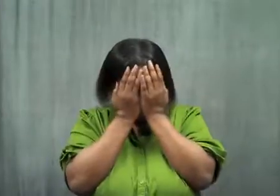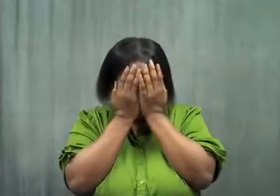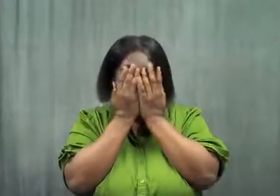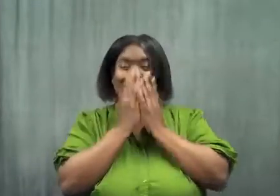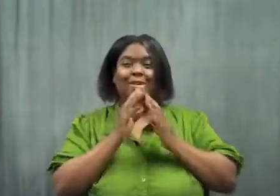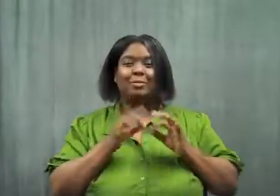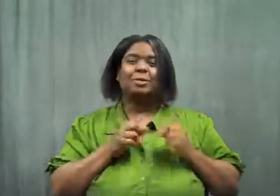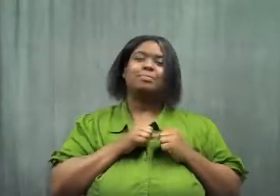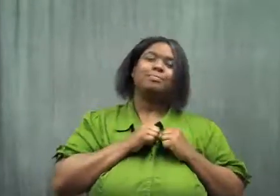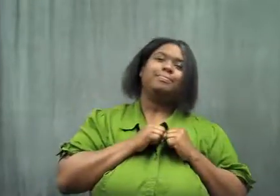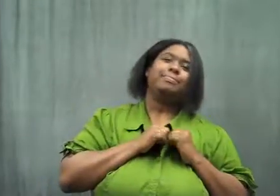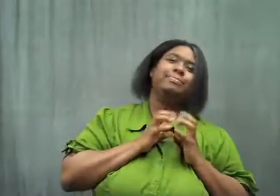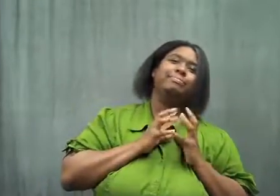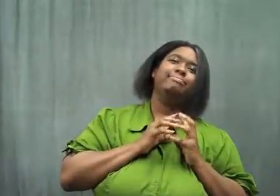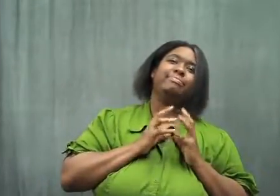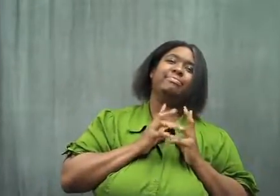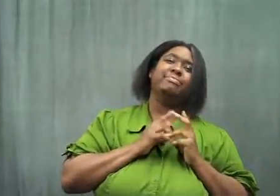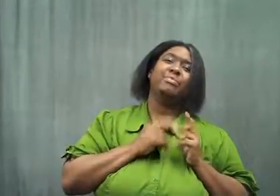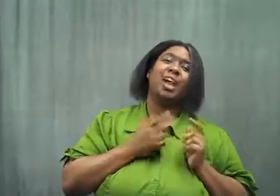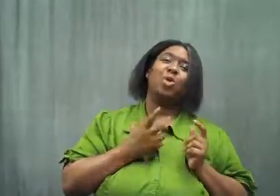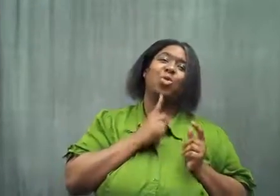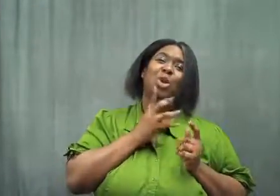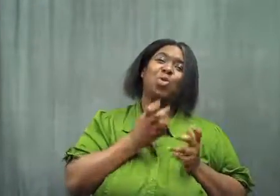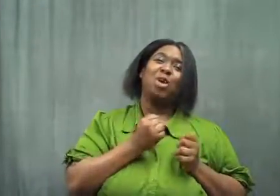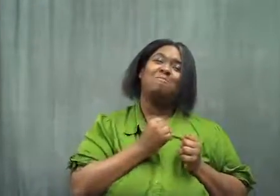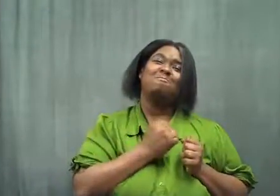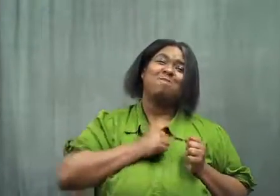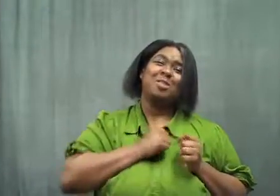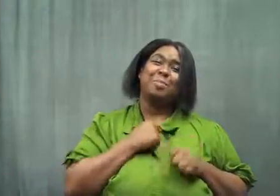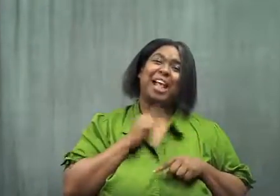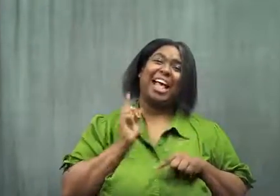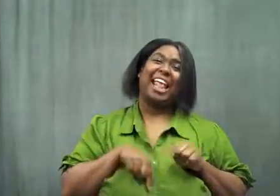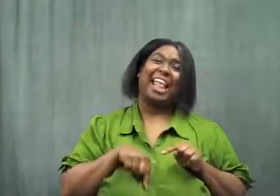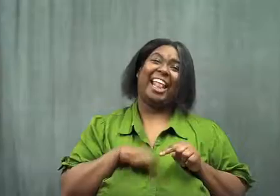She leaned and said, "I really want to poke him, but i can't.